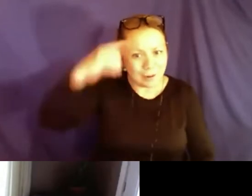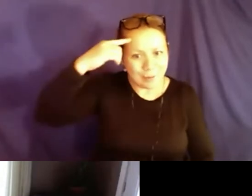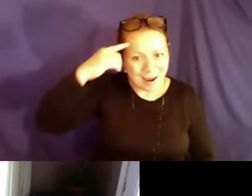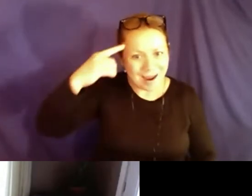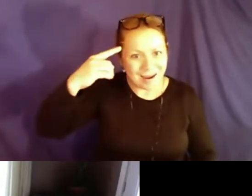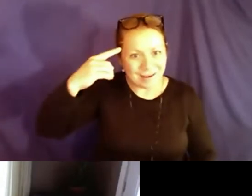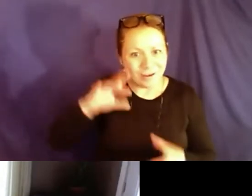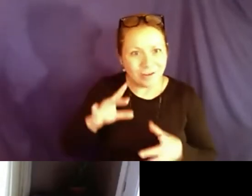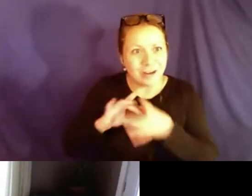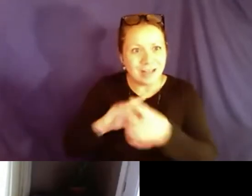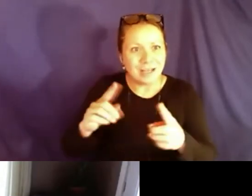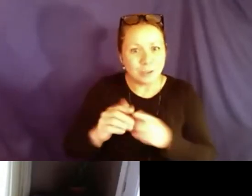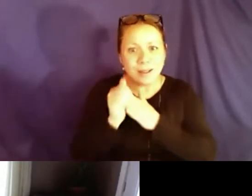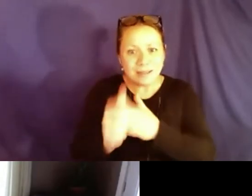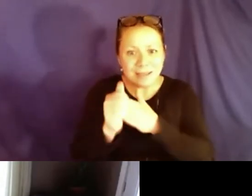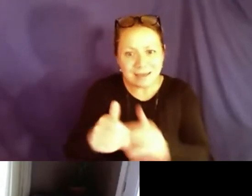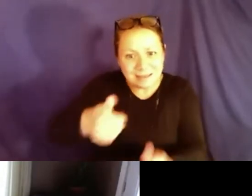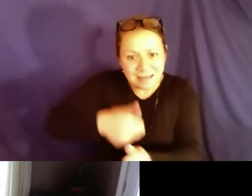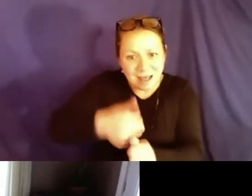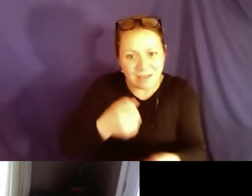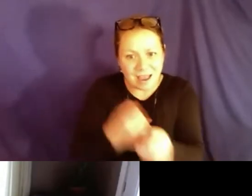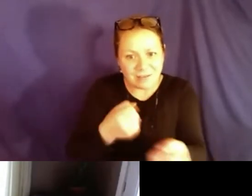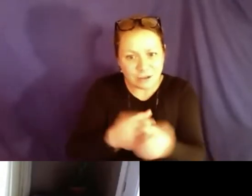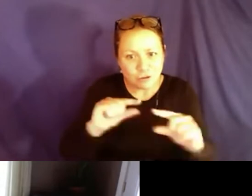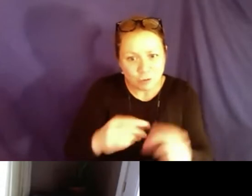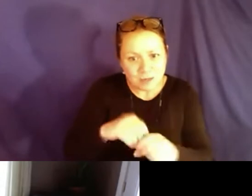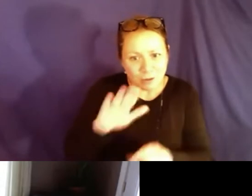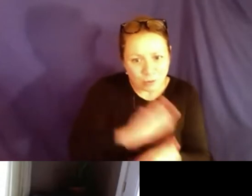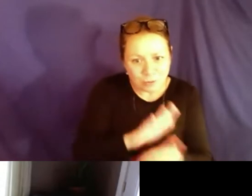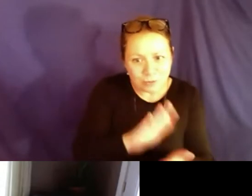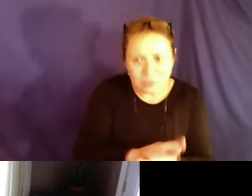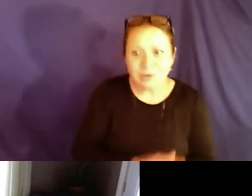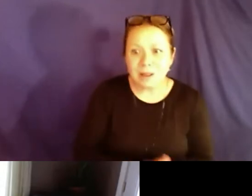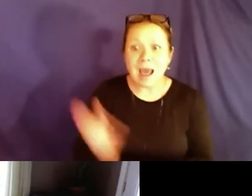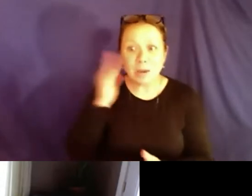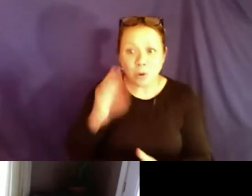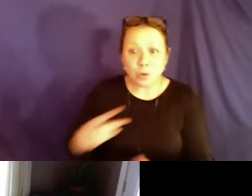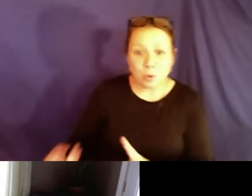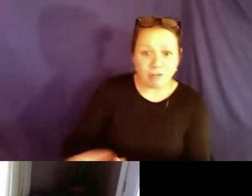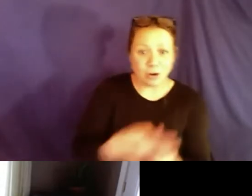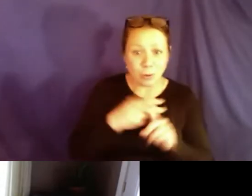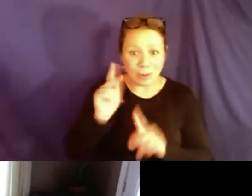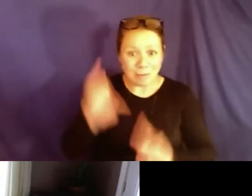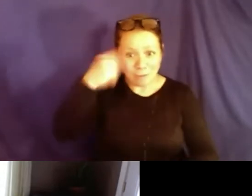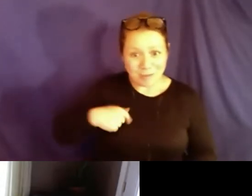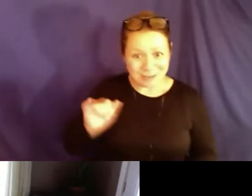that which you have come I know you are mature in mind in terms of leading the